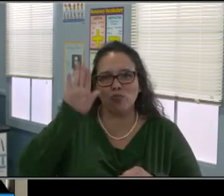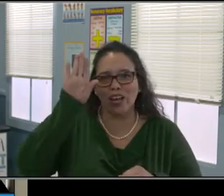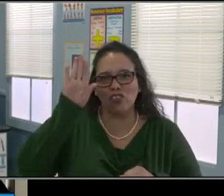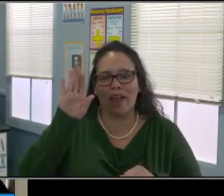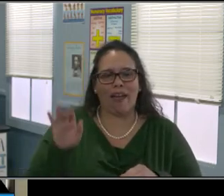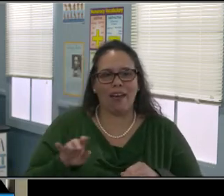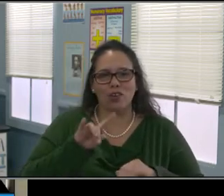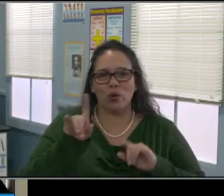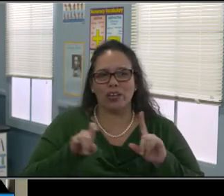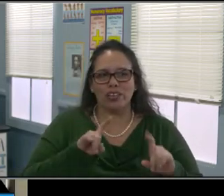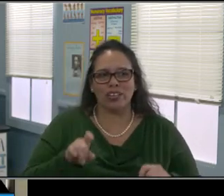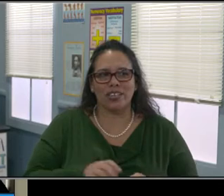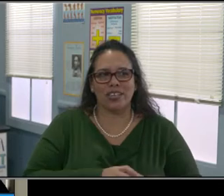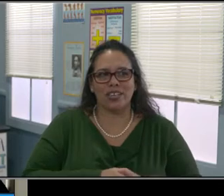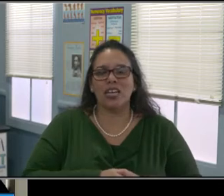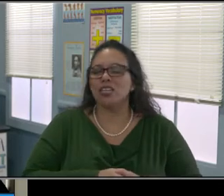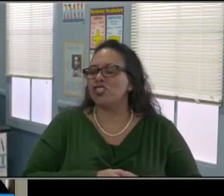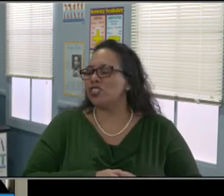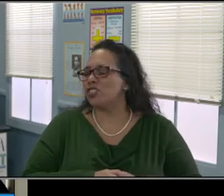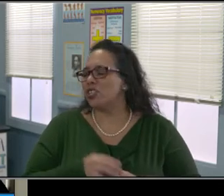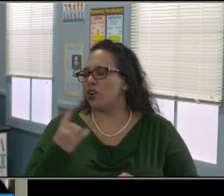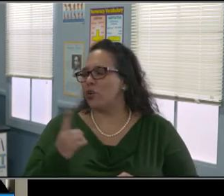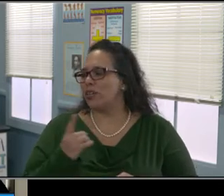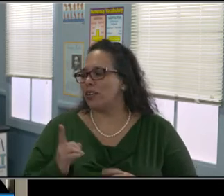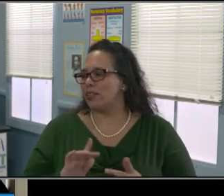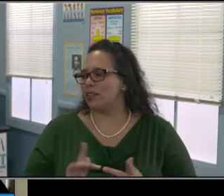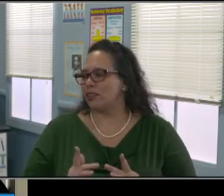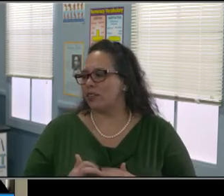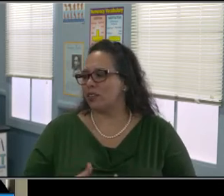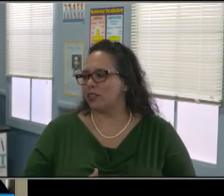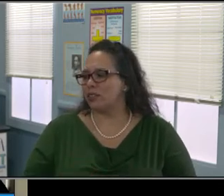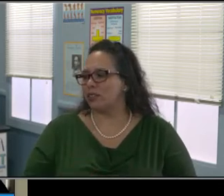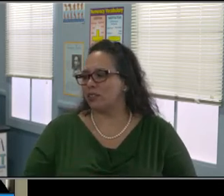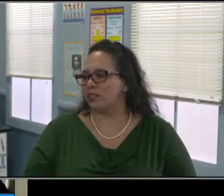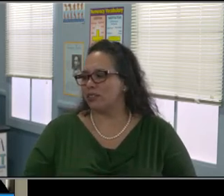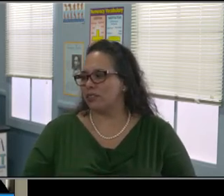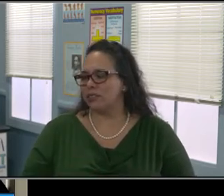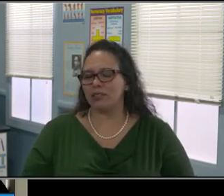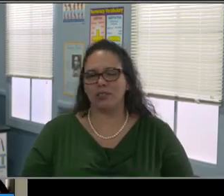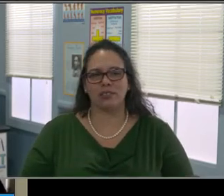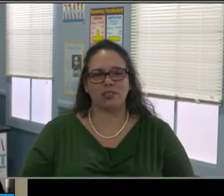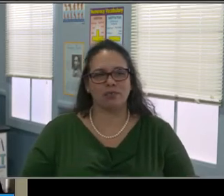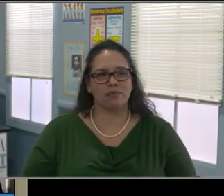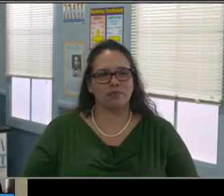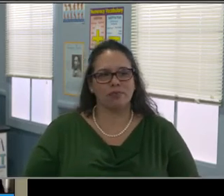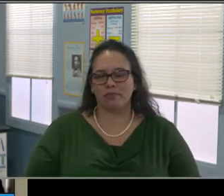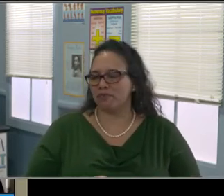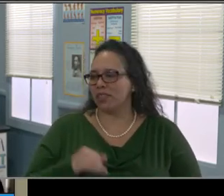and just know that you might be saying, "Well, what more can I receive or what more information is gonna be available